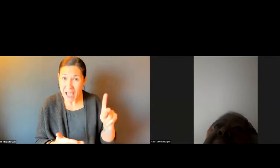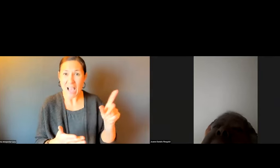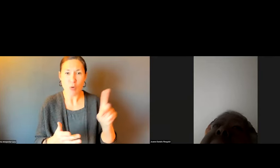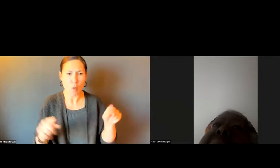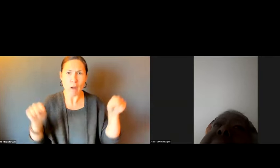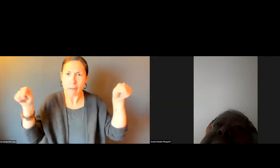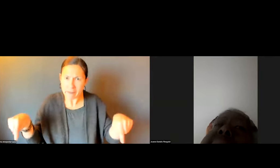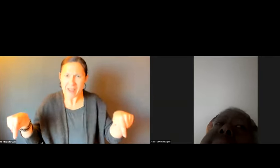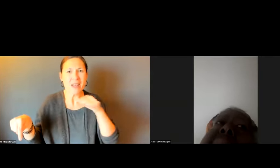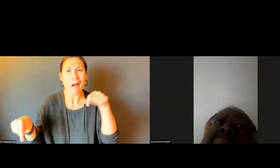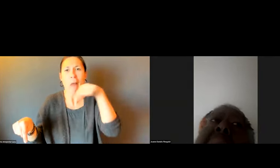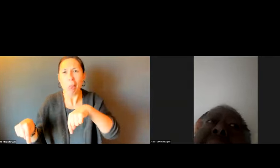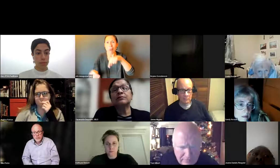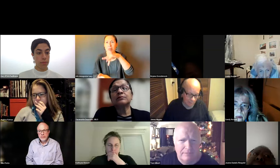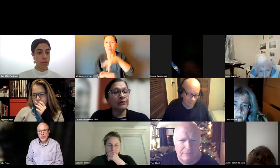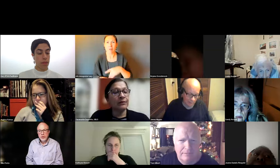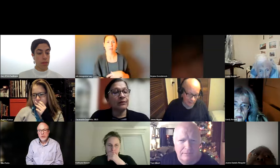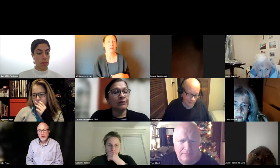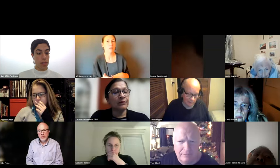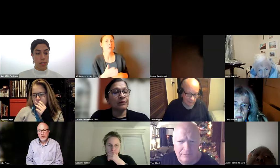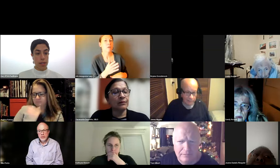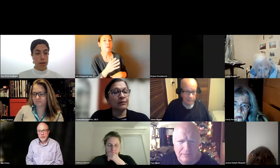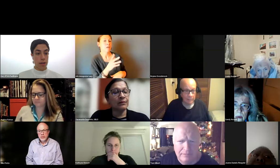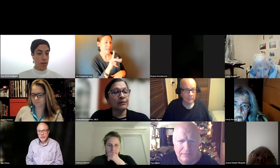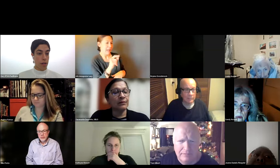I REALLY WOULD LIKE THAT BUS STOP MOVED BACK TO ROOSEVELT WHERE IT WAS.